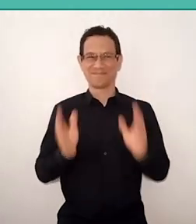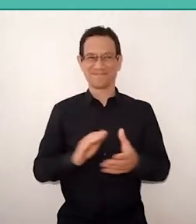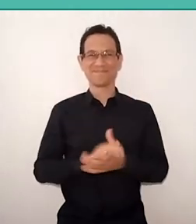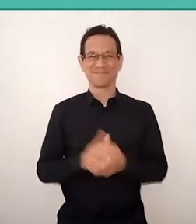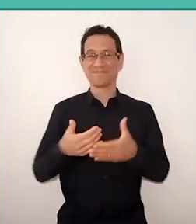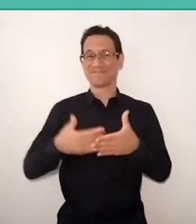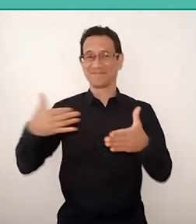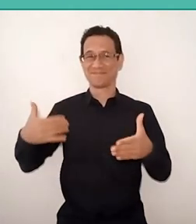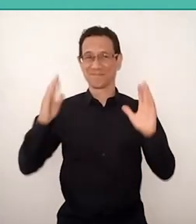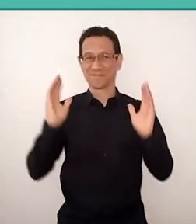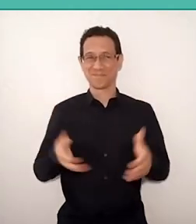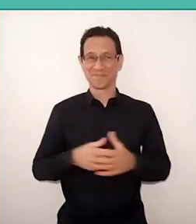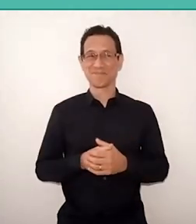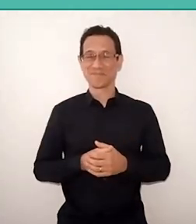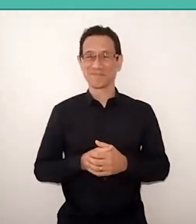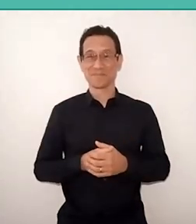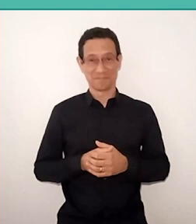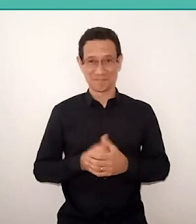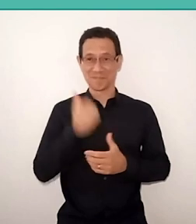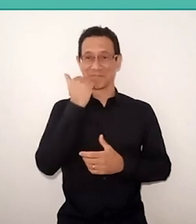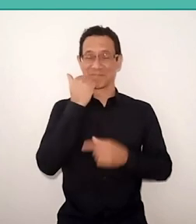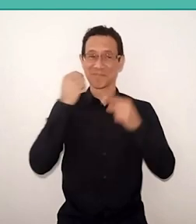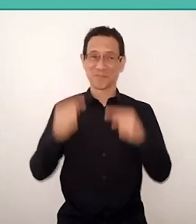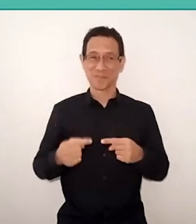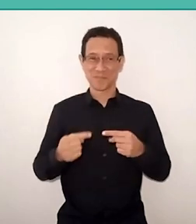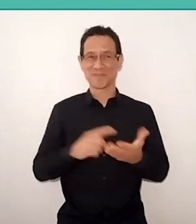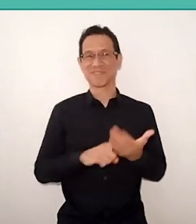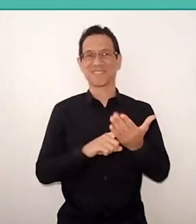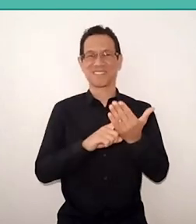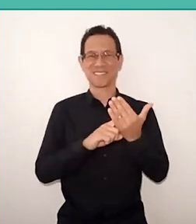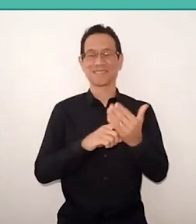Thankfully, these challenges of technology are leaving us